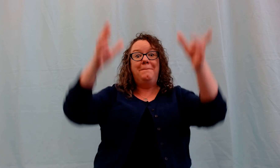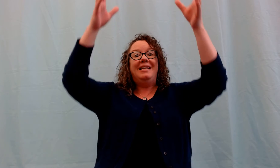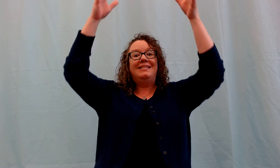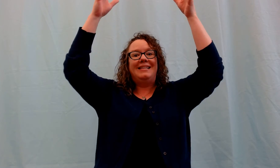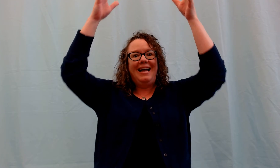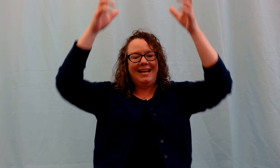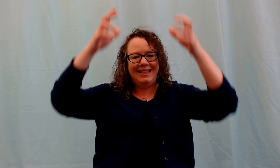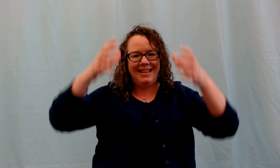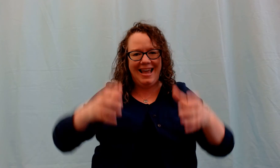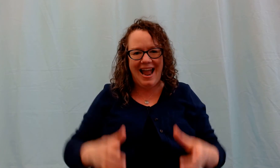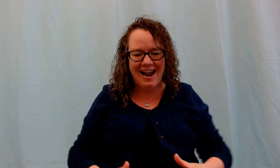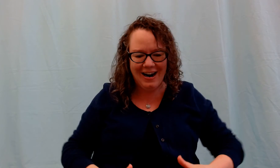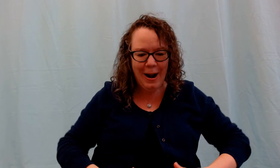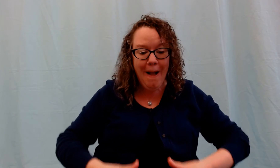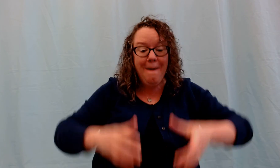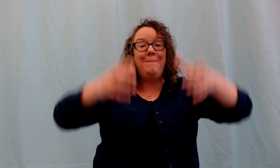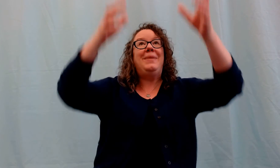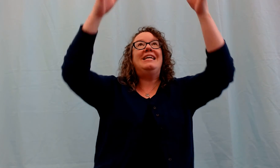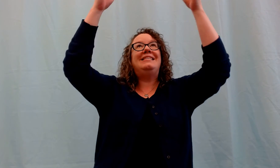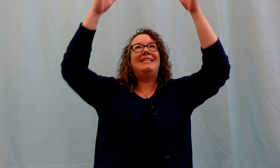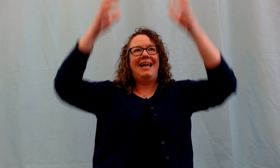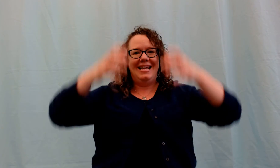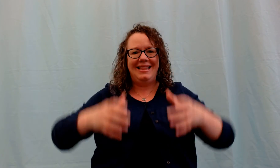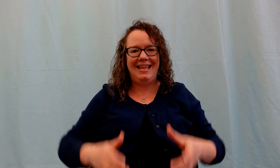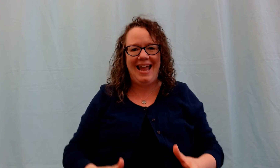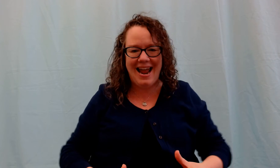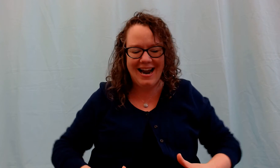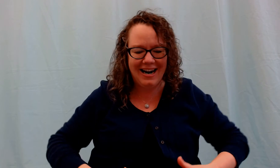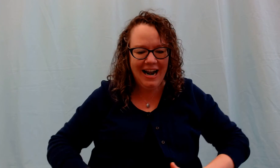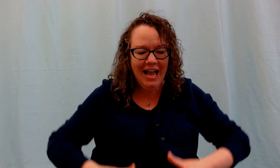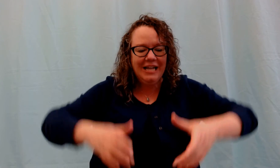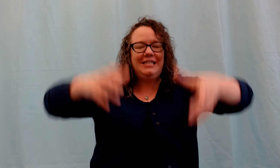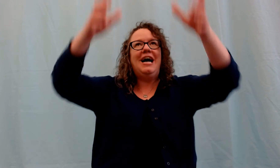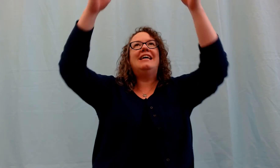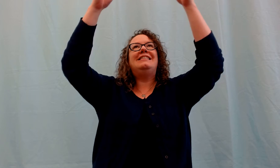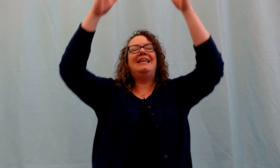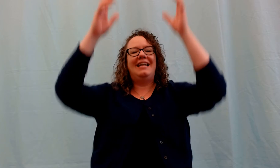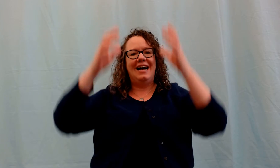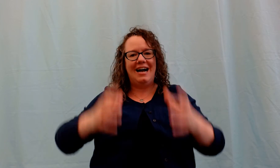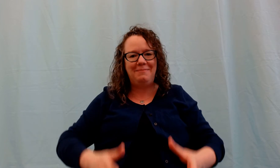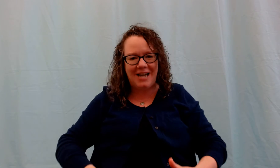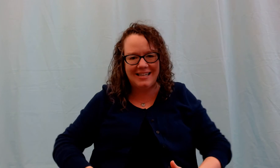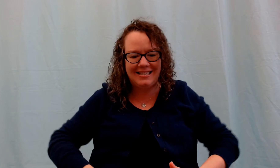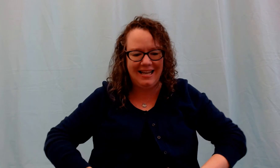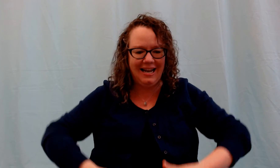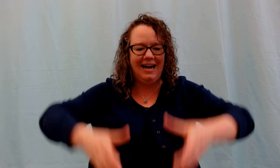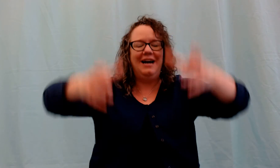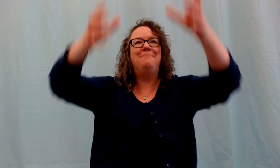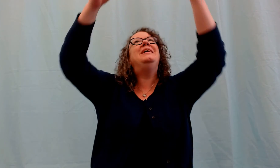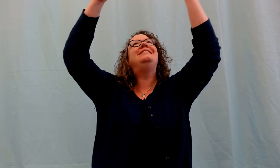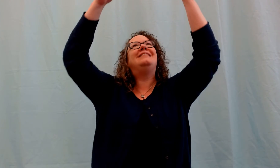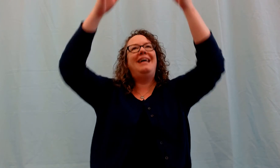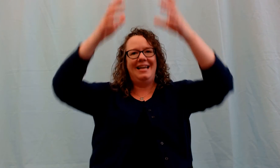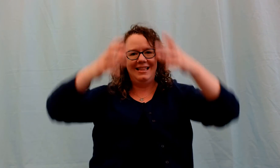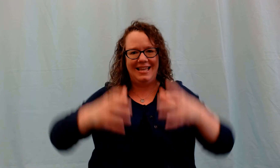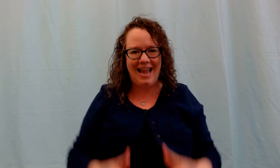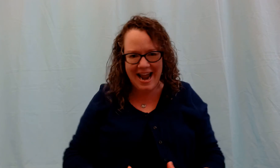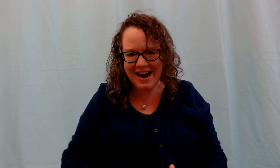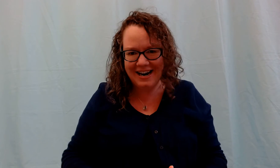#Pizza in the air. Pizza in the air. Toss it up. Toss it up. Pizza in the air.